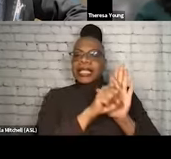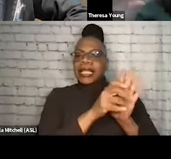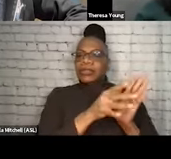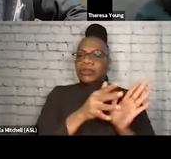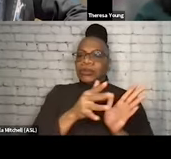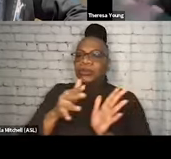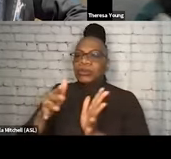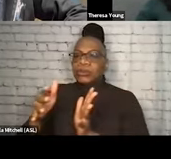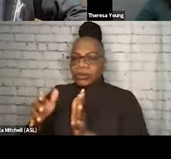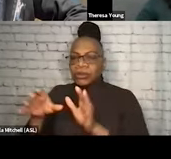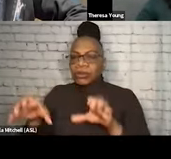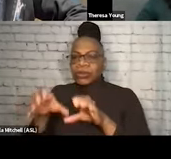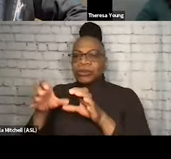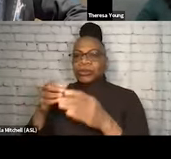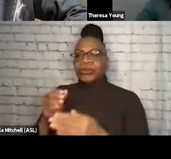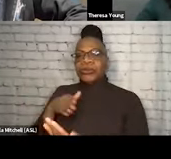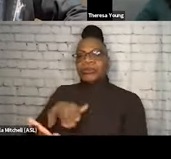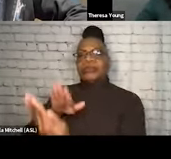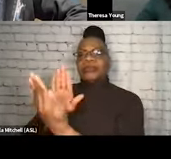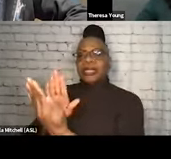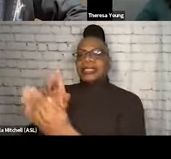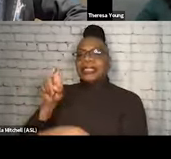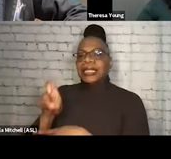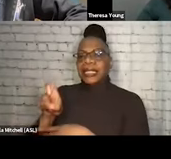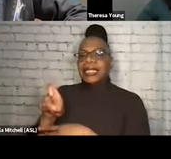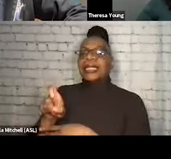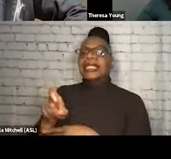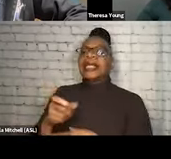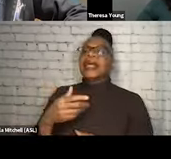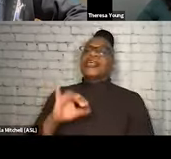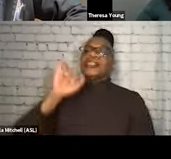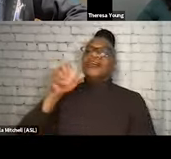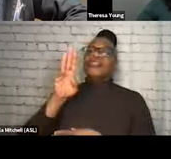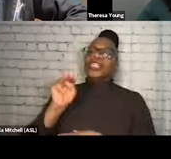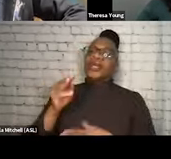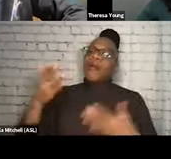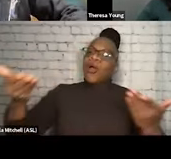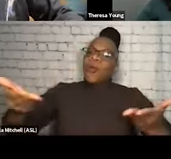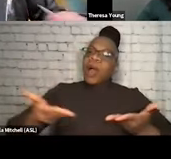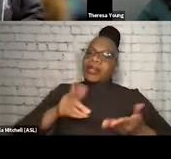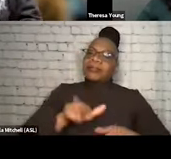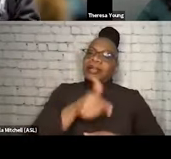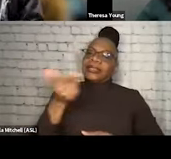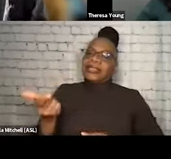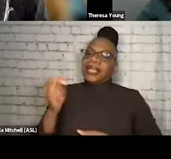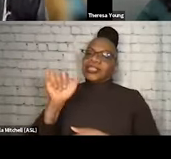and the impacts of that. So Jim, welcome, and I will turn it over to you. Thanks, Theresa. Thank you so much.